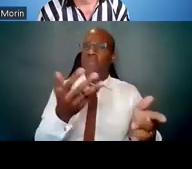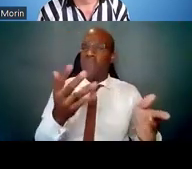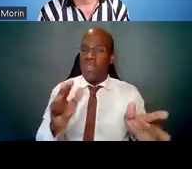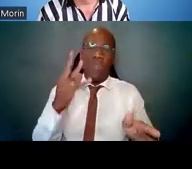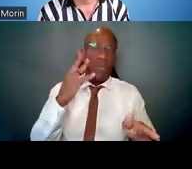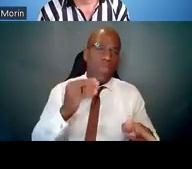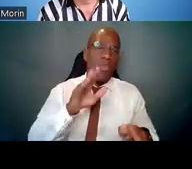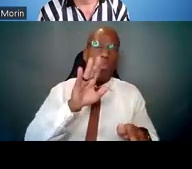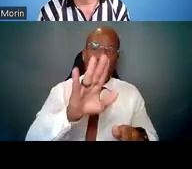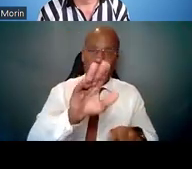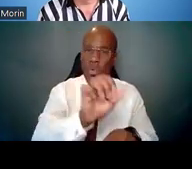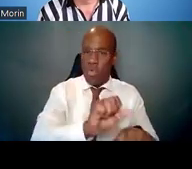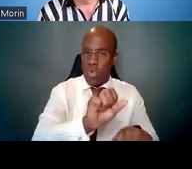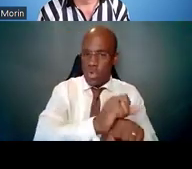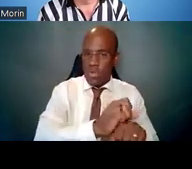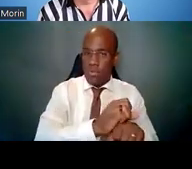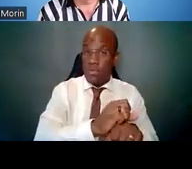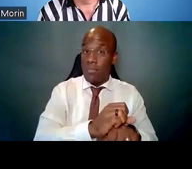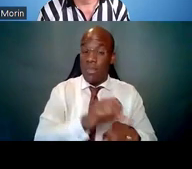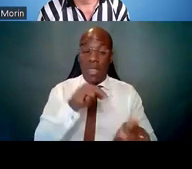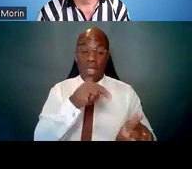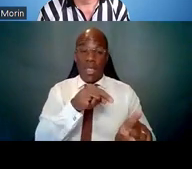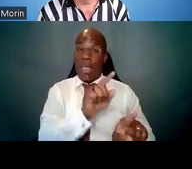These mentors are going to also be supporting you,